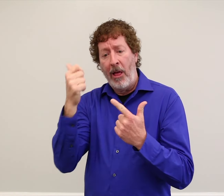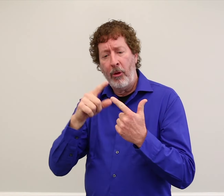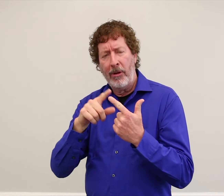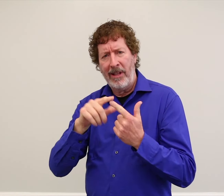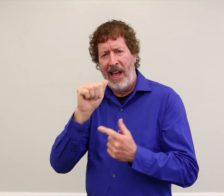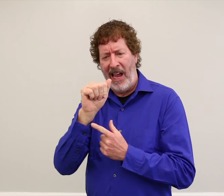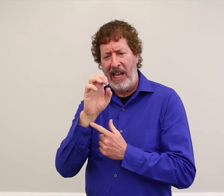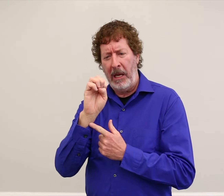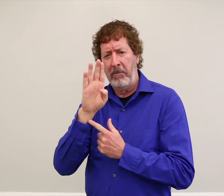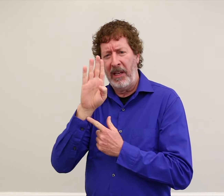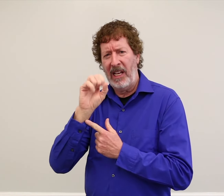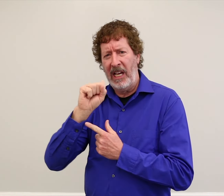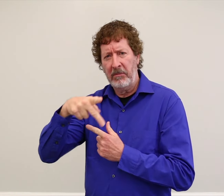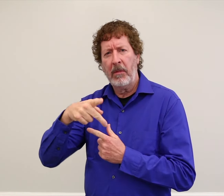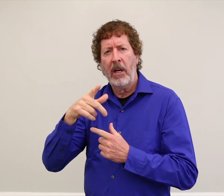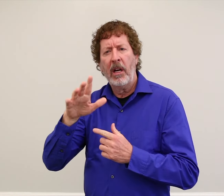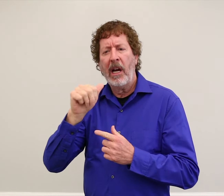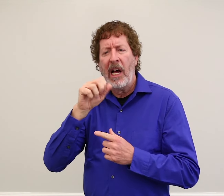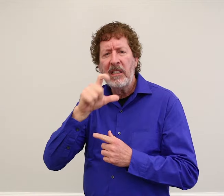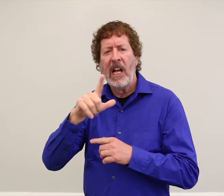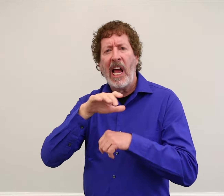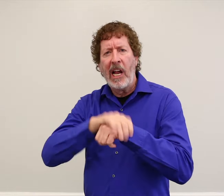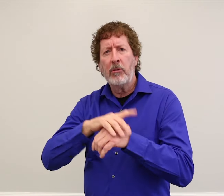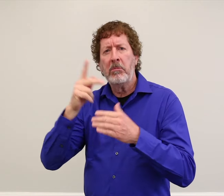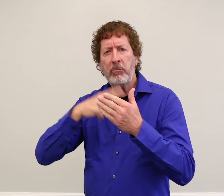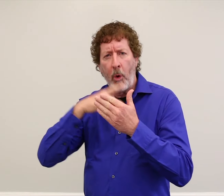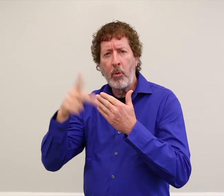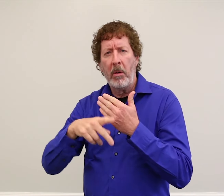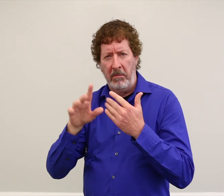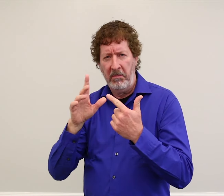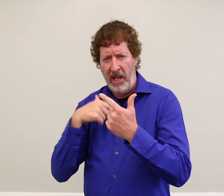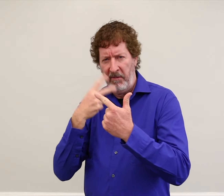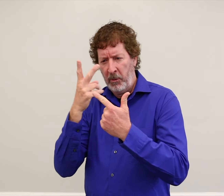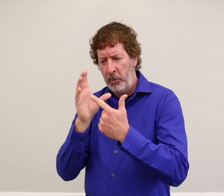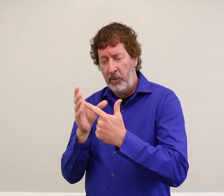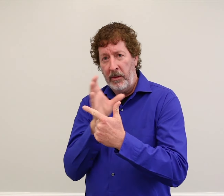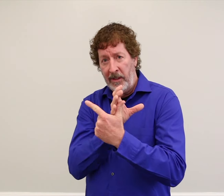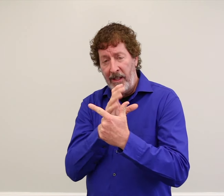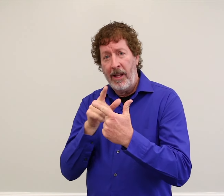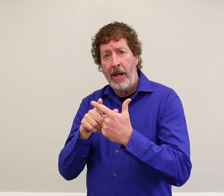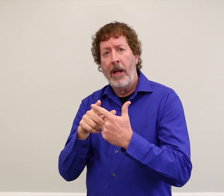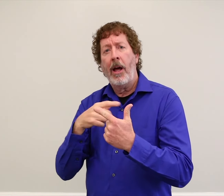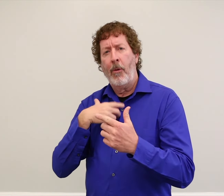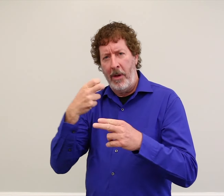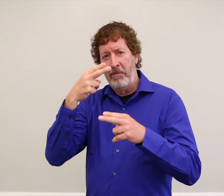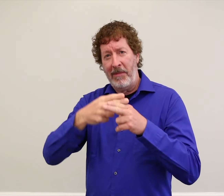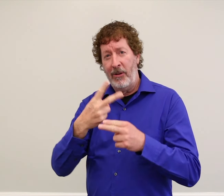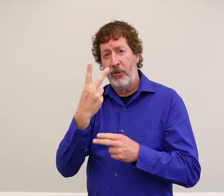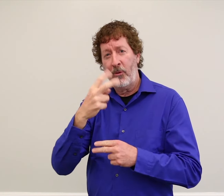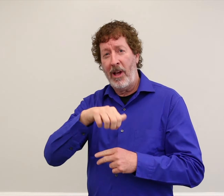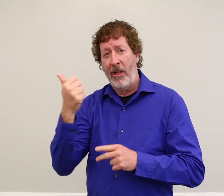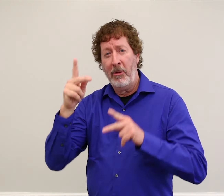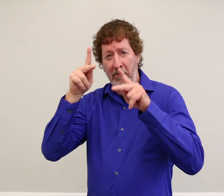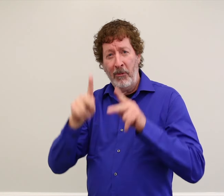the sub-committee ASL-English Bilingual Schools and Programs (AEBSP). I'd like to mention two other people involved with me